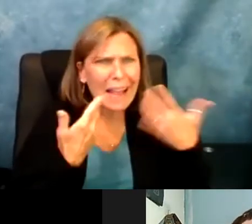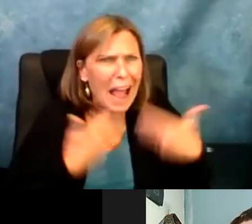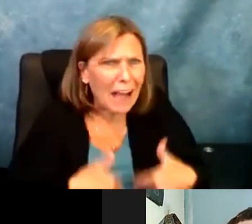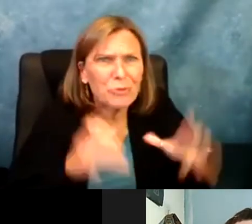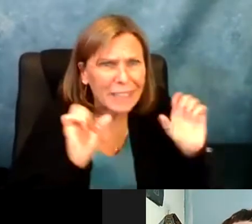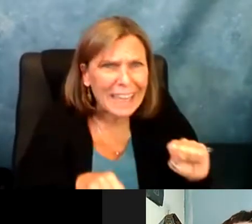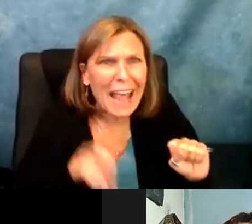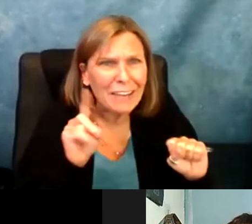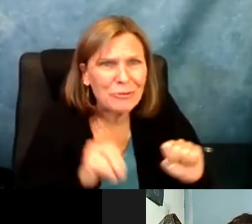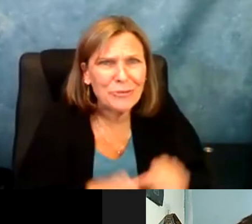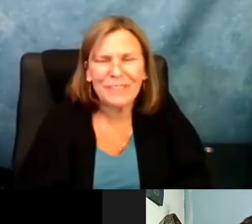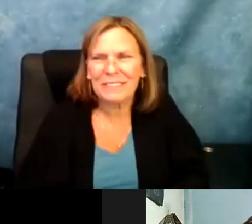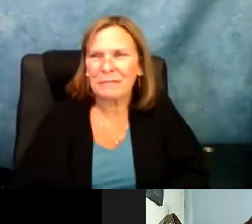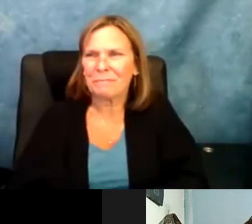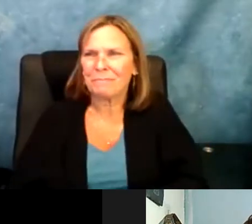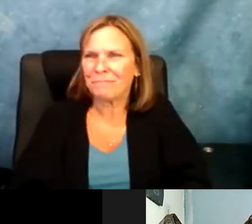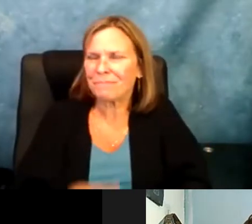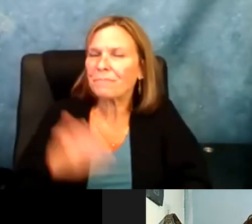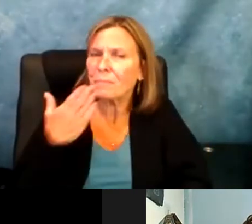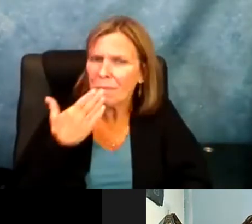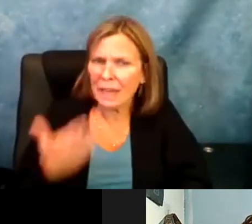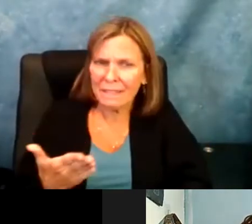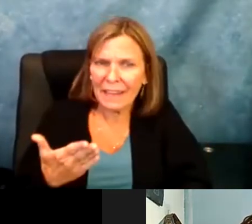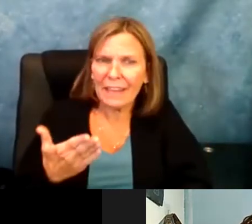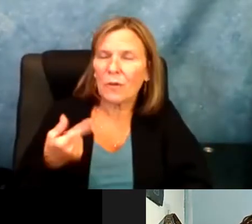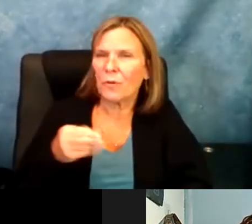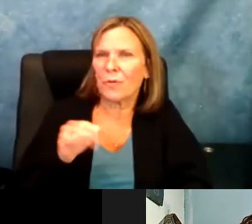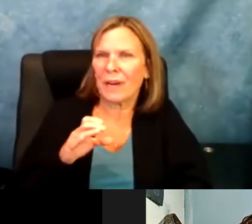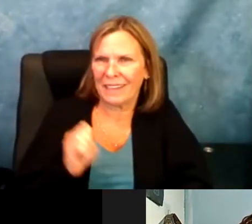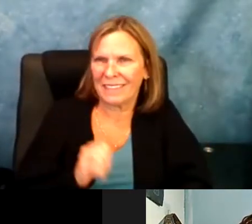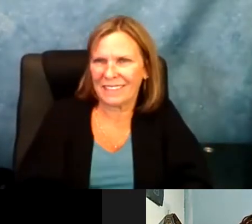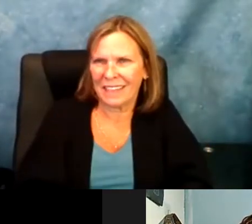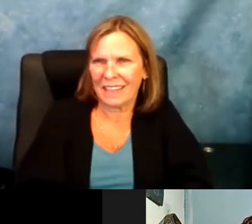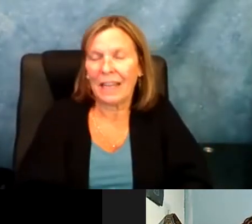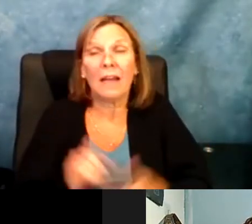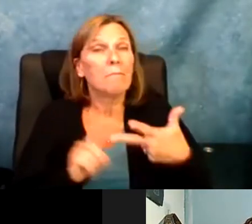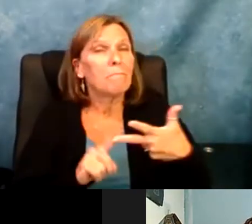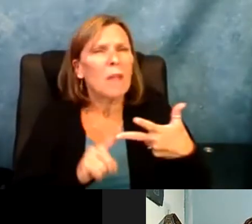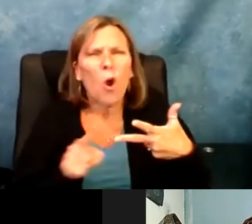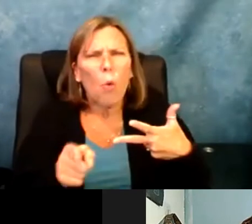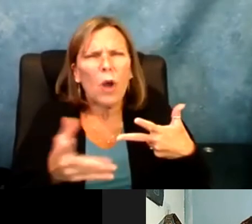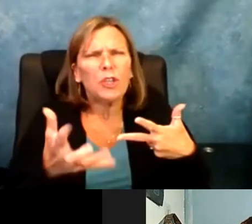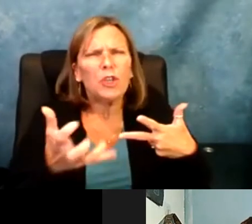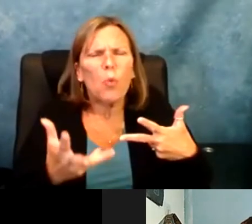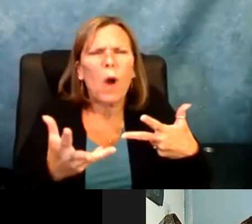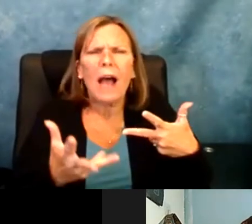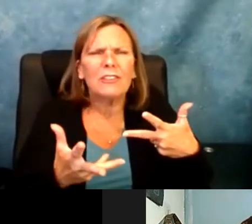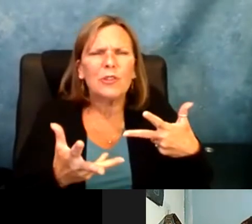amazingly excel and show just how well I could actually do. Sefakor: Thank you,